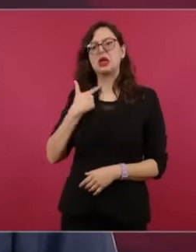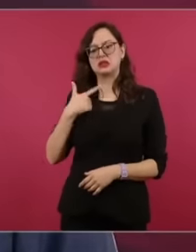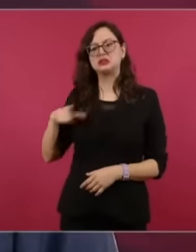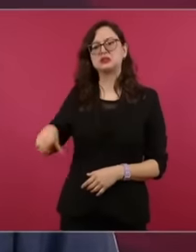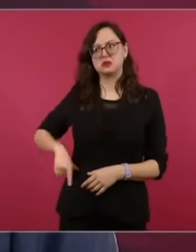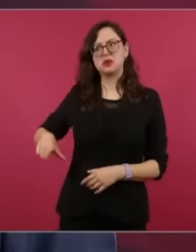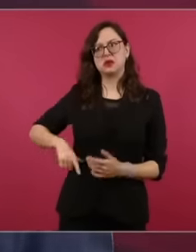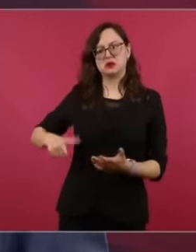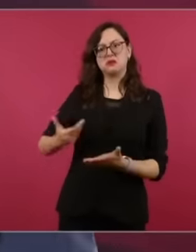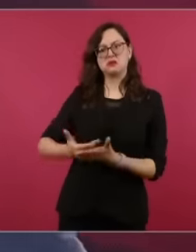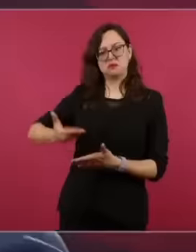two